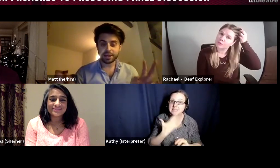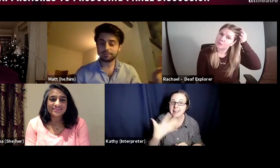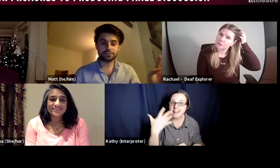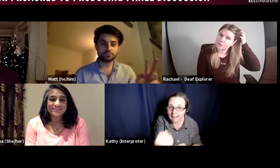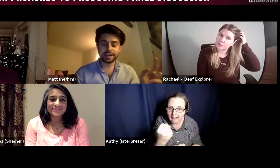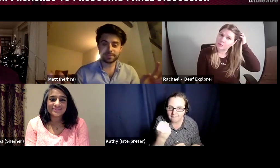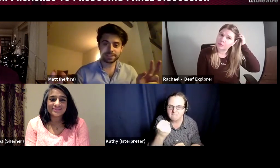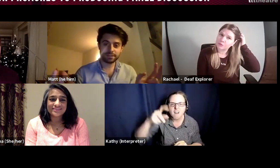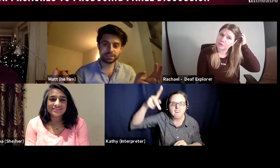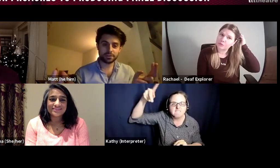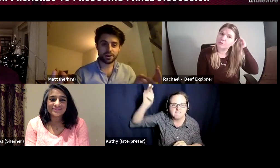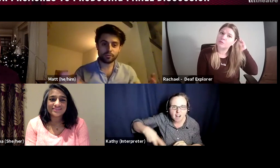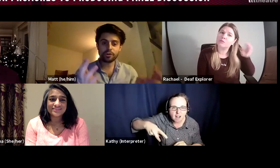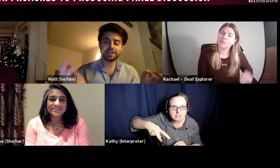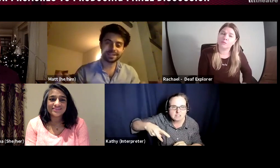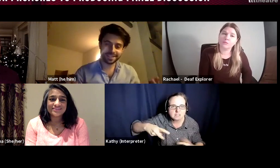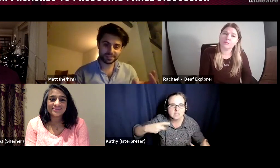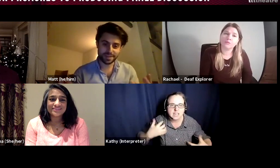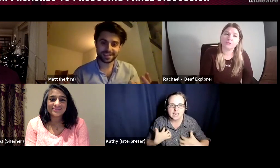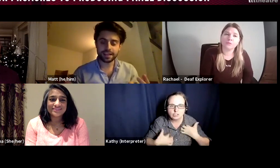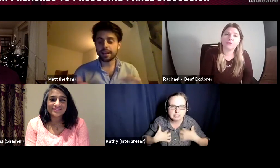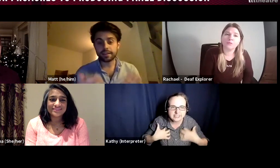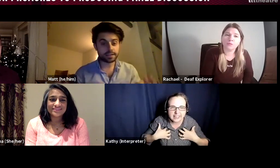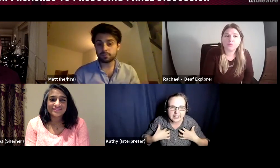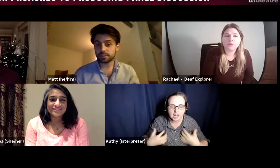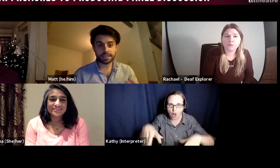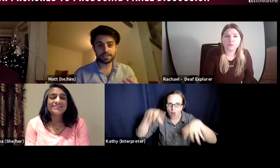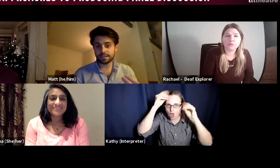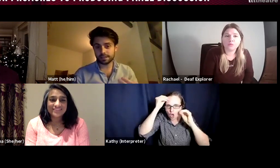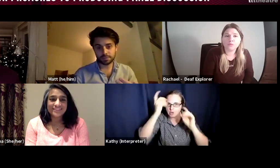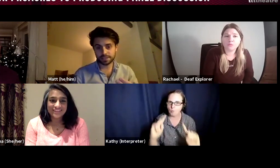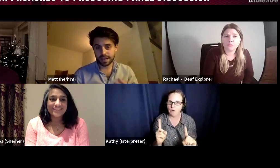I have just really massively screwed up, what can that teach me? And that's much easier said